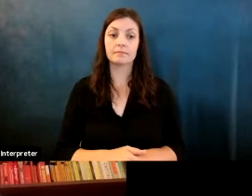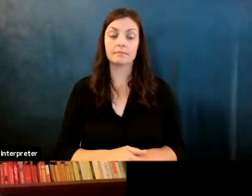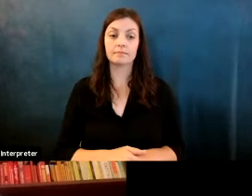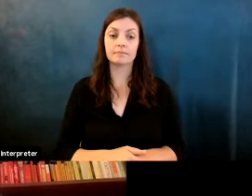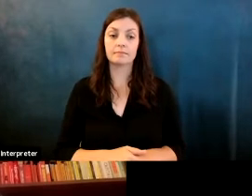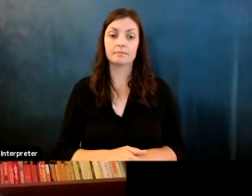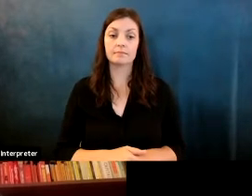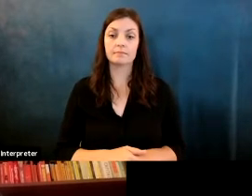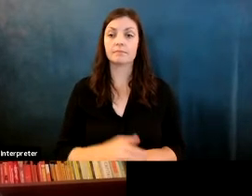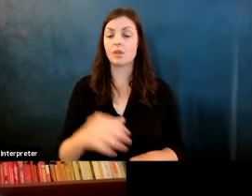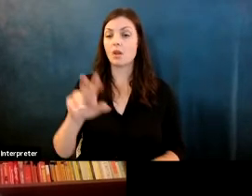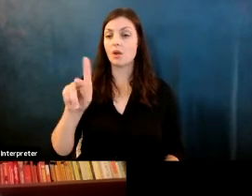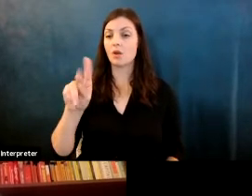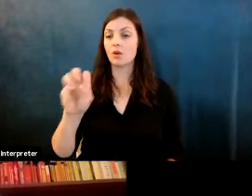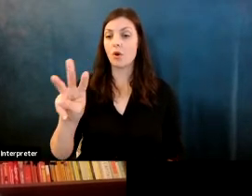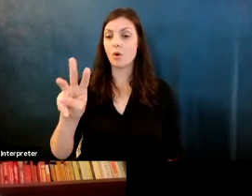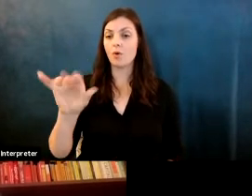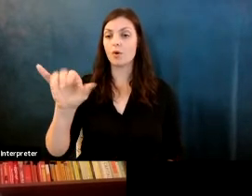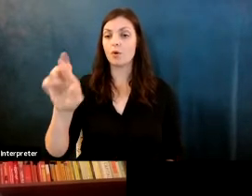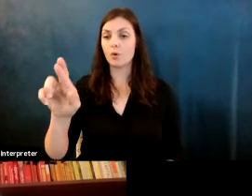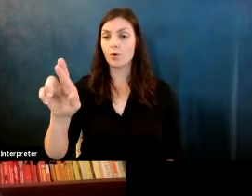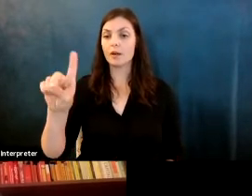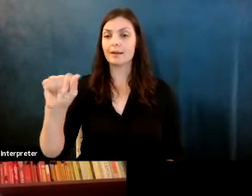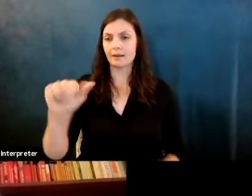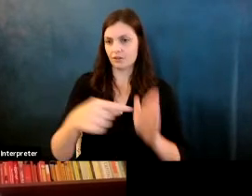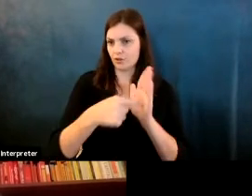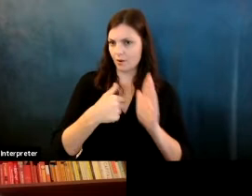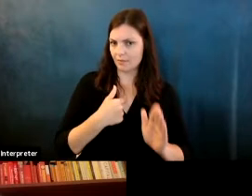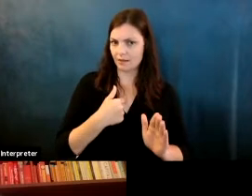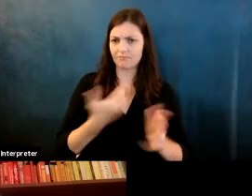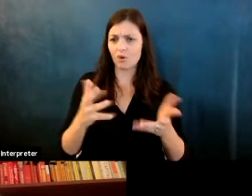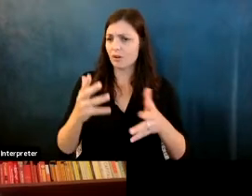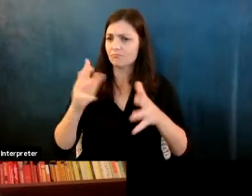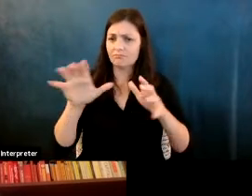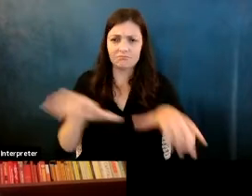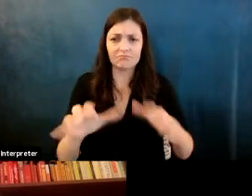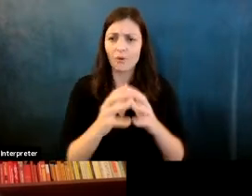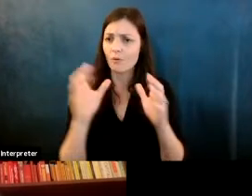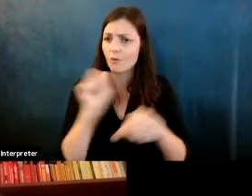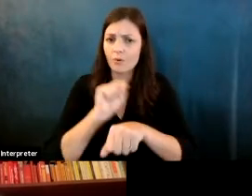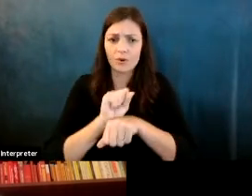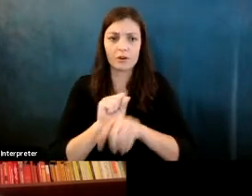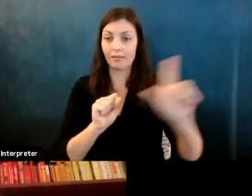Fernanda Viegas: know your data is showing me no, no, your data has done all the work that you see on the Left panel here.